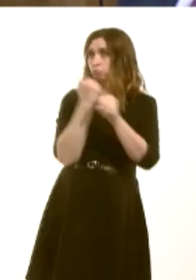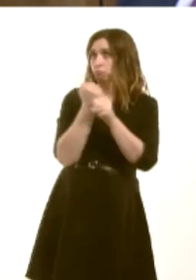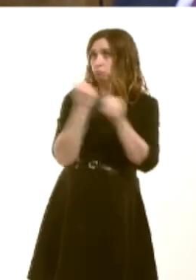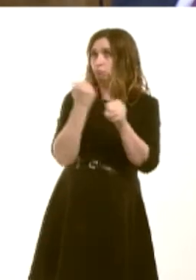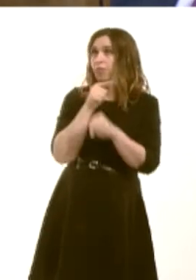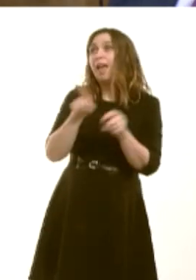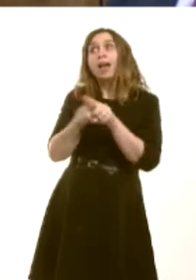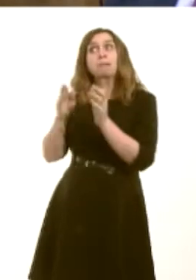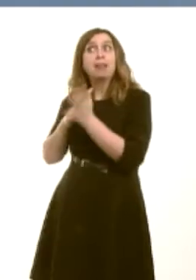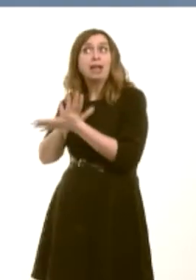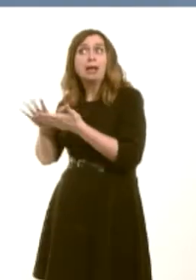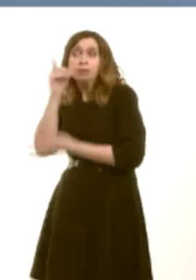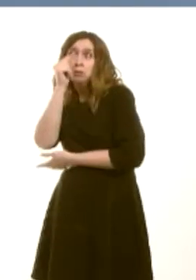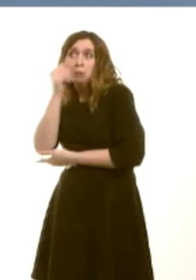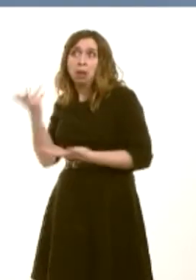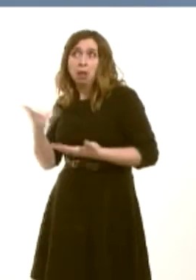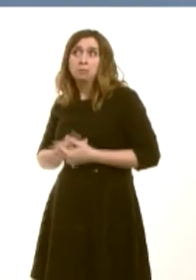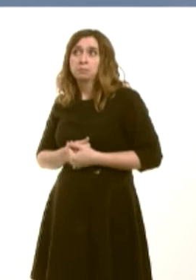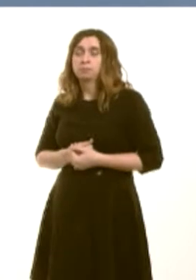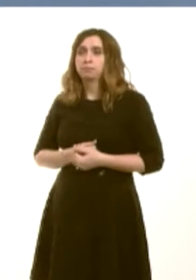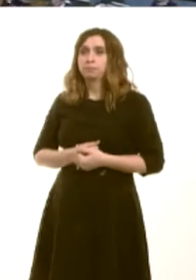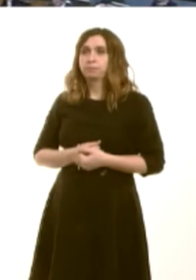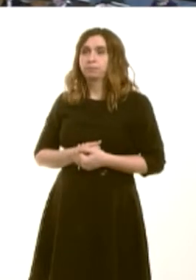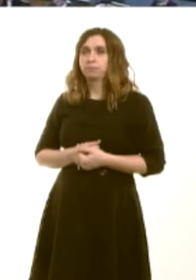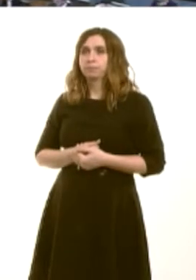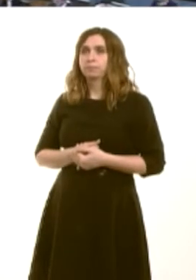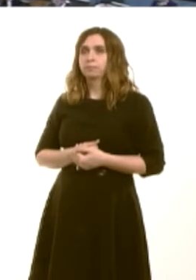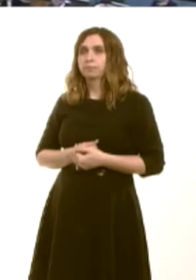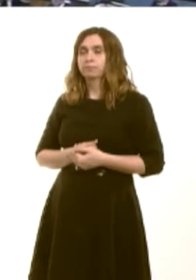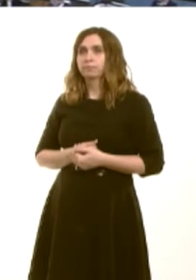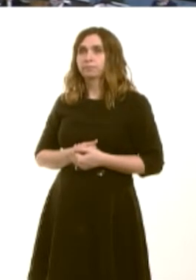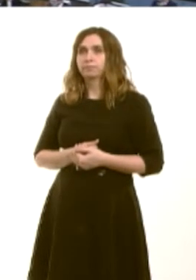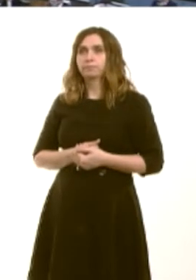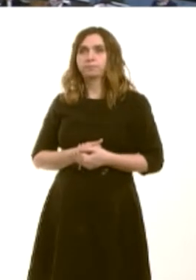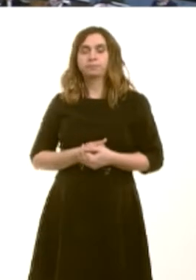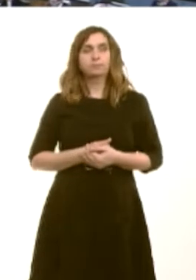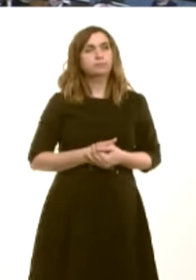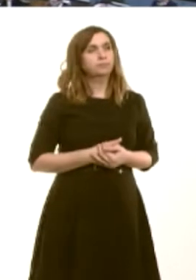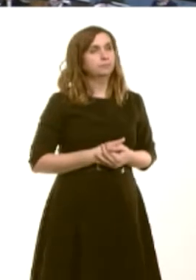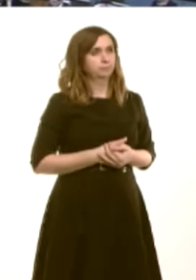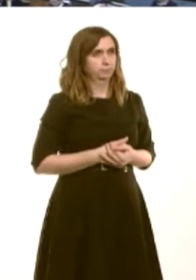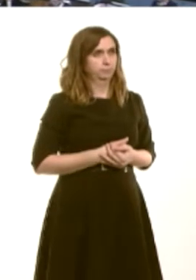they go further west, Milford Haven as well. Peter Black: First Minister, one of the reasons